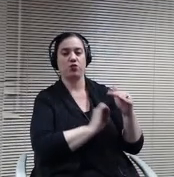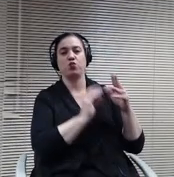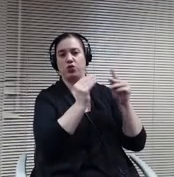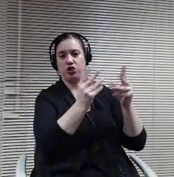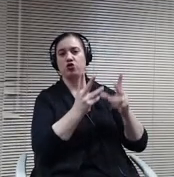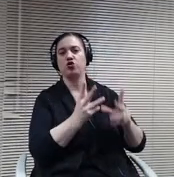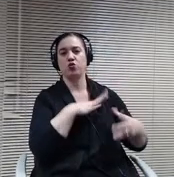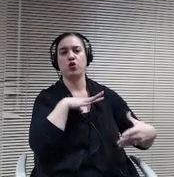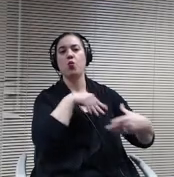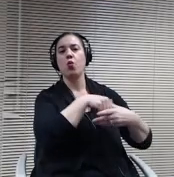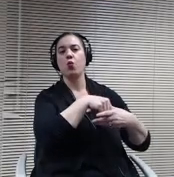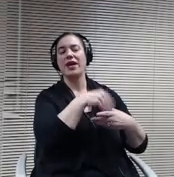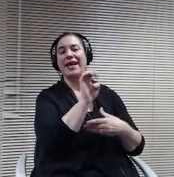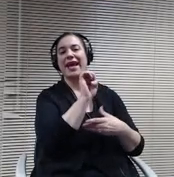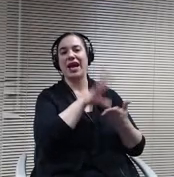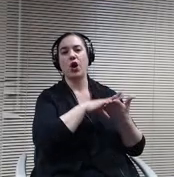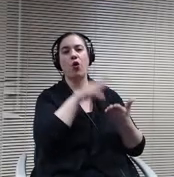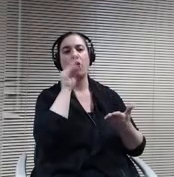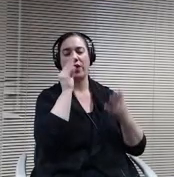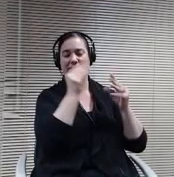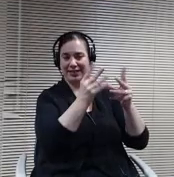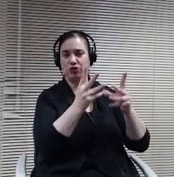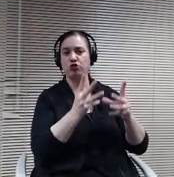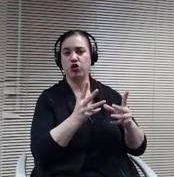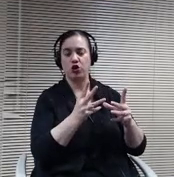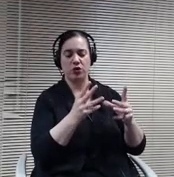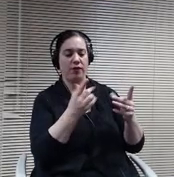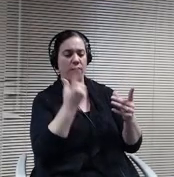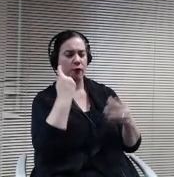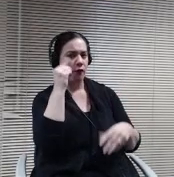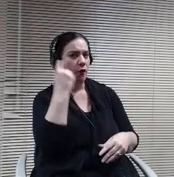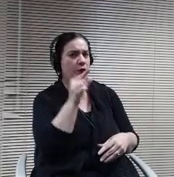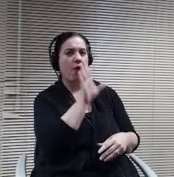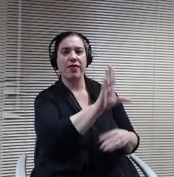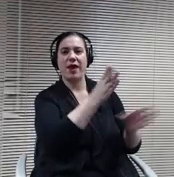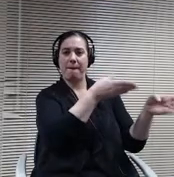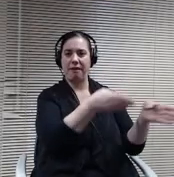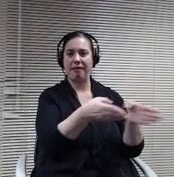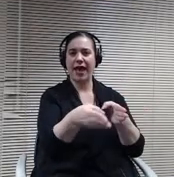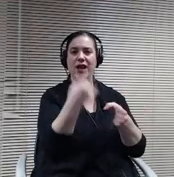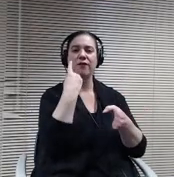do their planning for starting on February 1st, so.